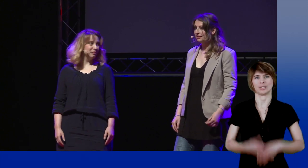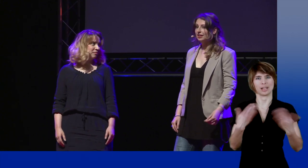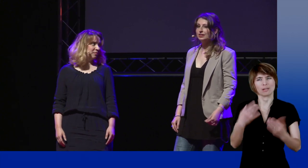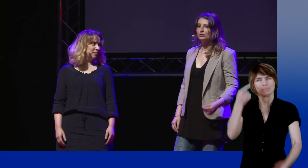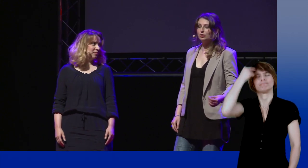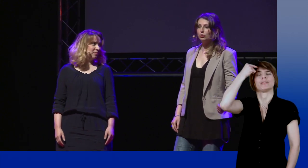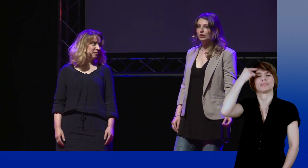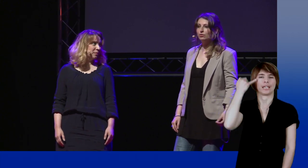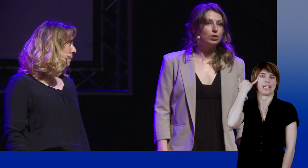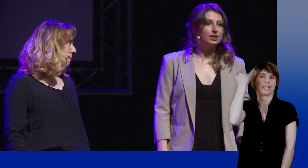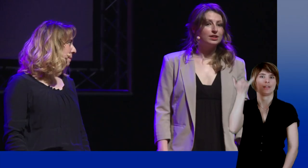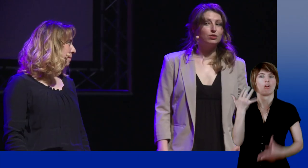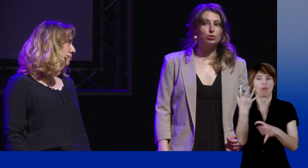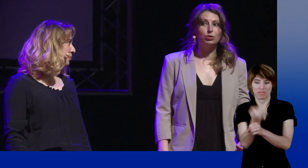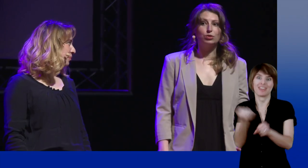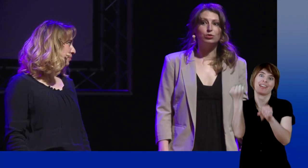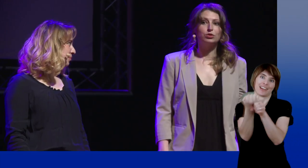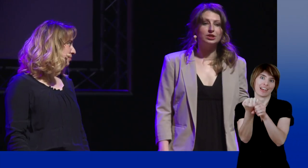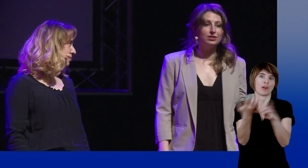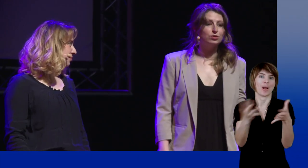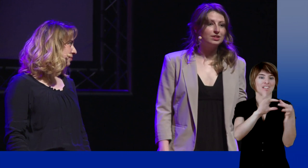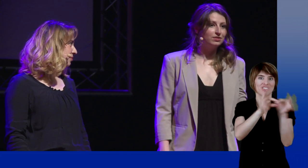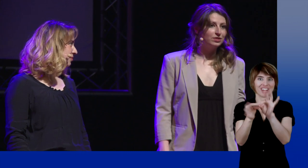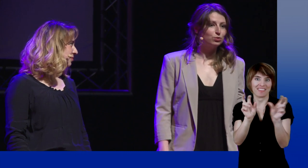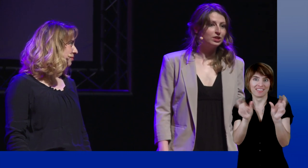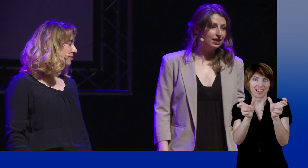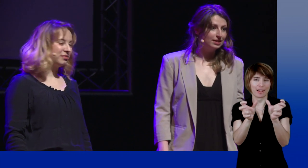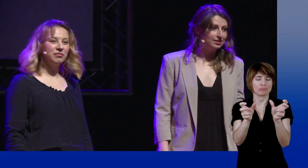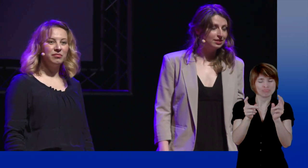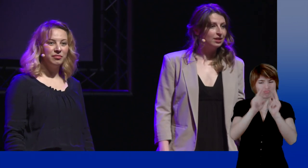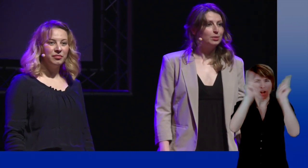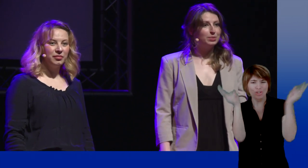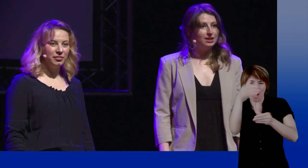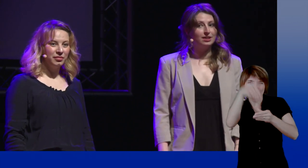That is what lead us to create, amongst other things, a general TV channel, bilingual